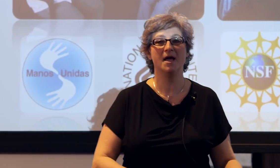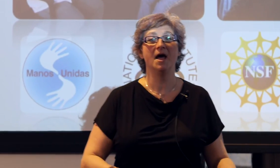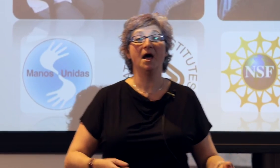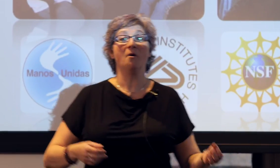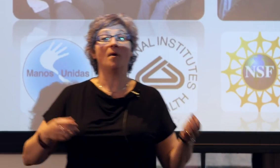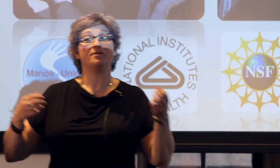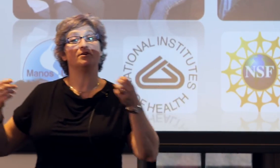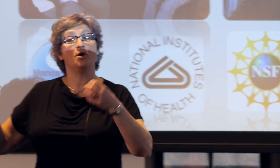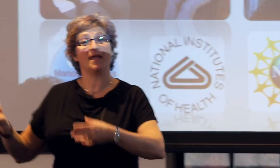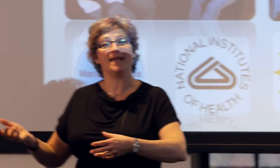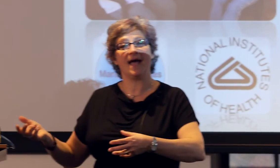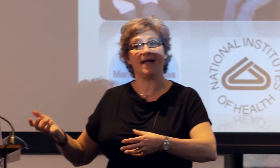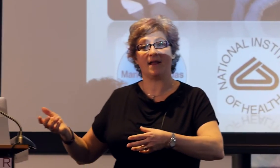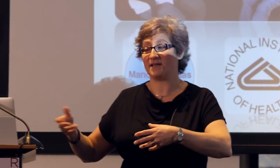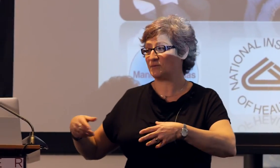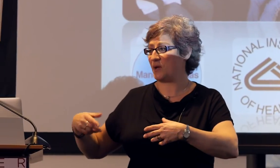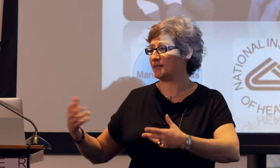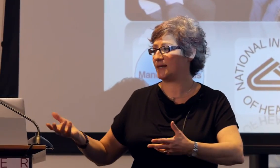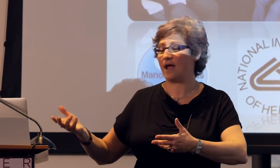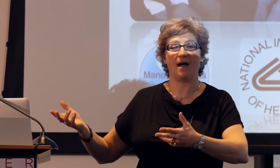When you're looking at, well...